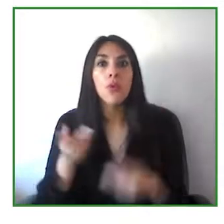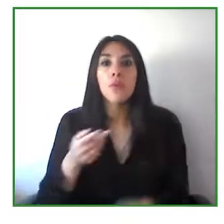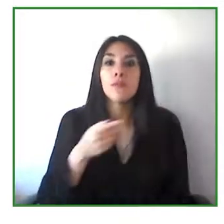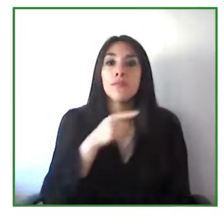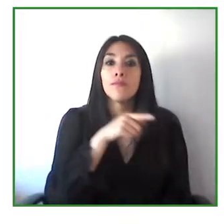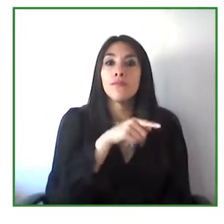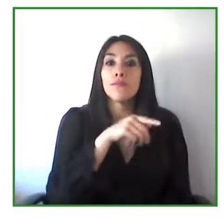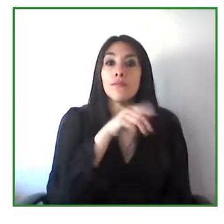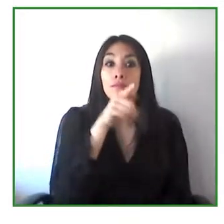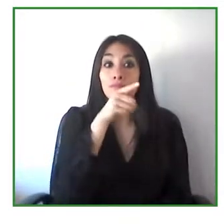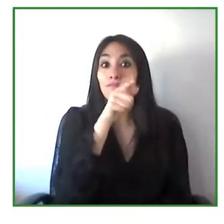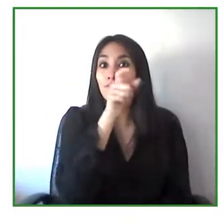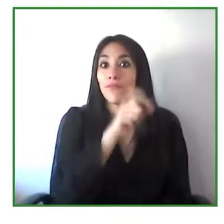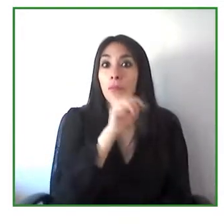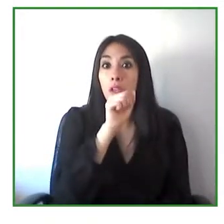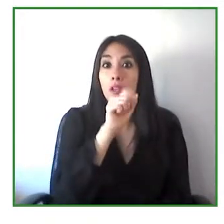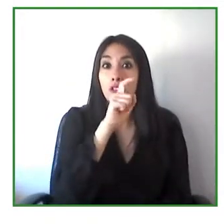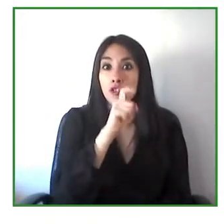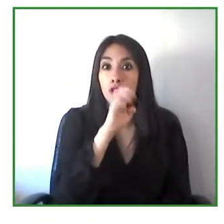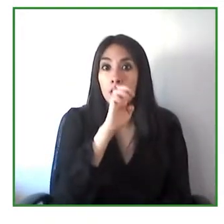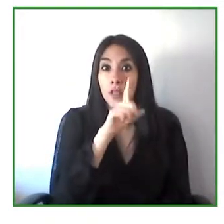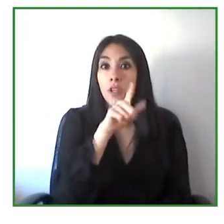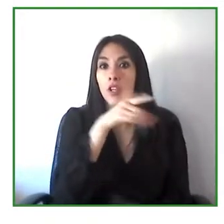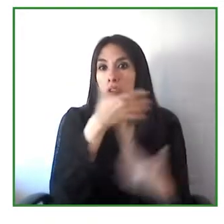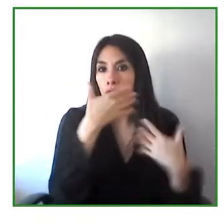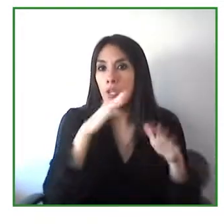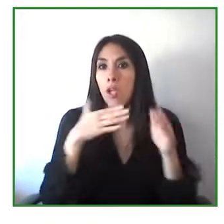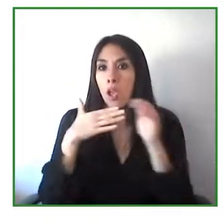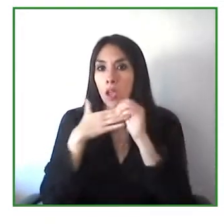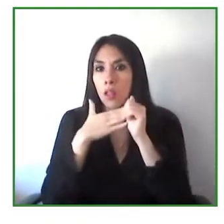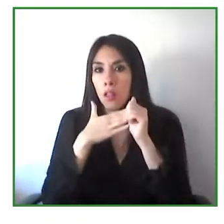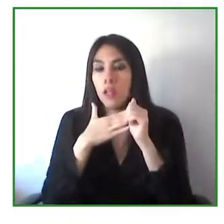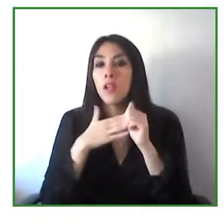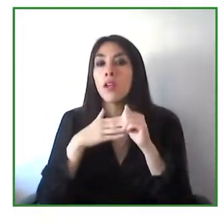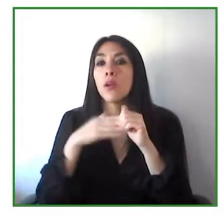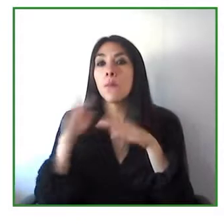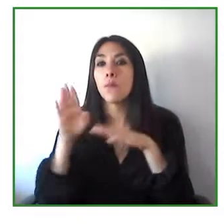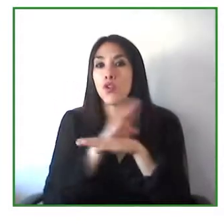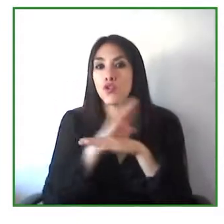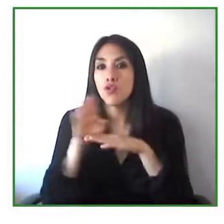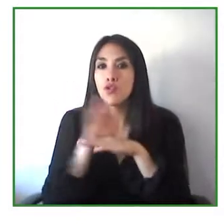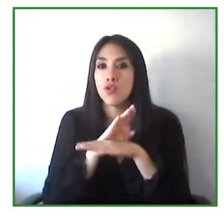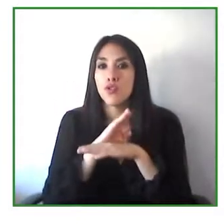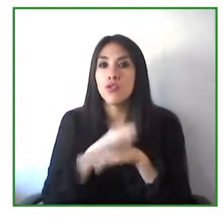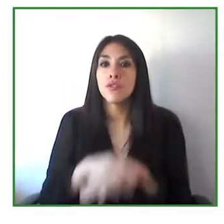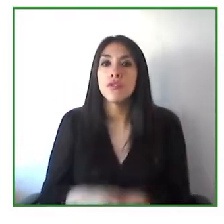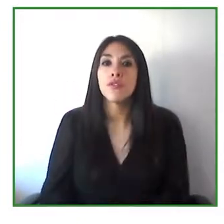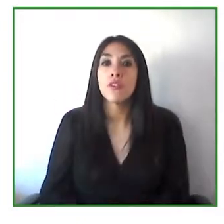United States and today serves as president and CEO